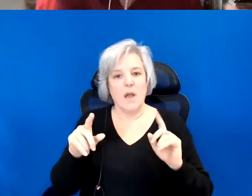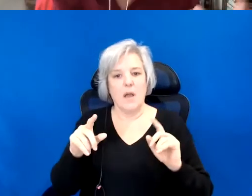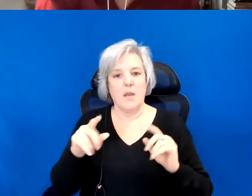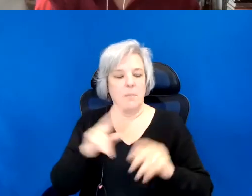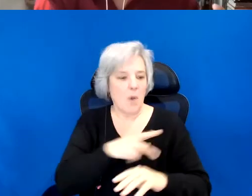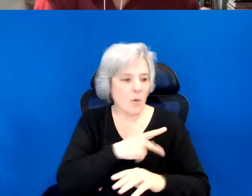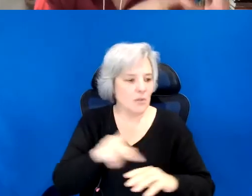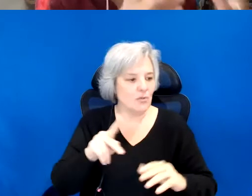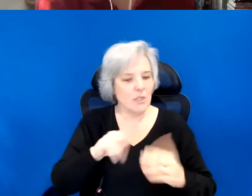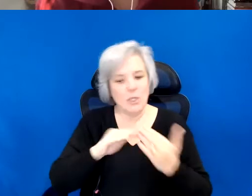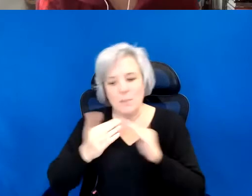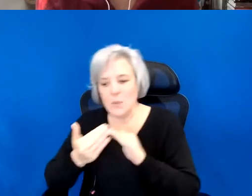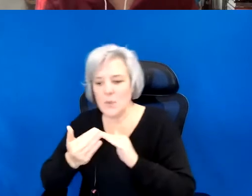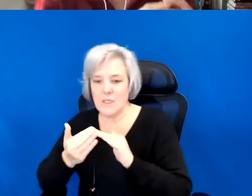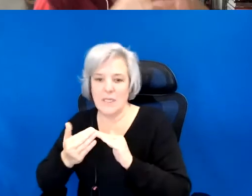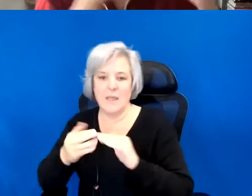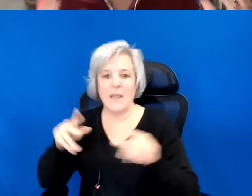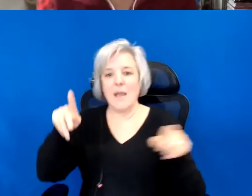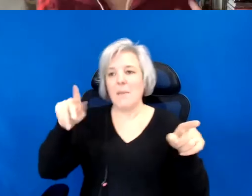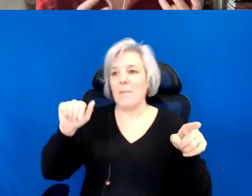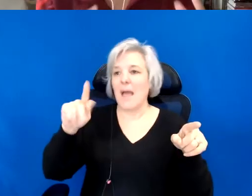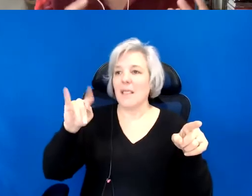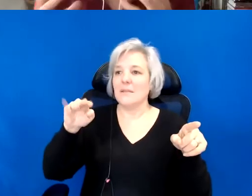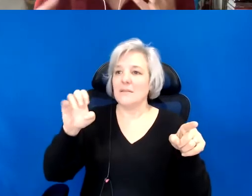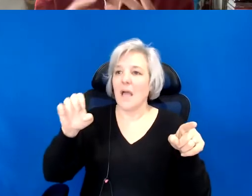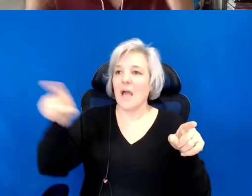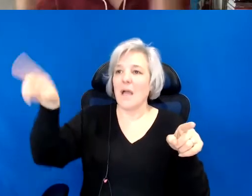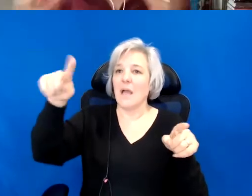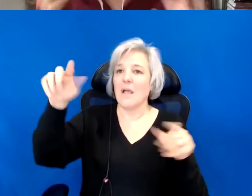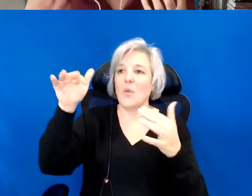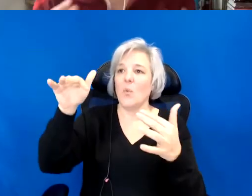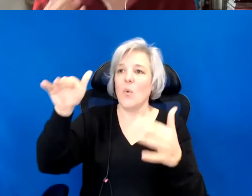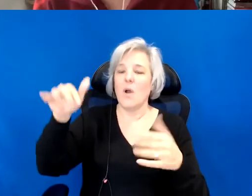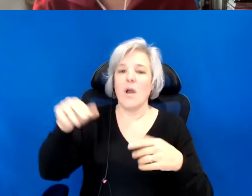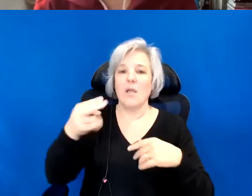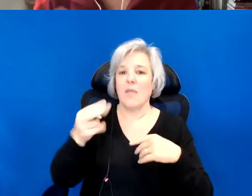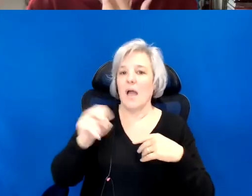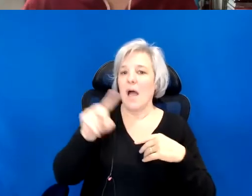that there is in Palestine. Like beautiful, has a, like these places in